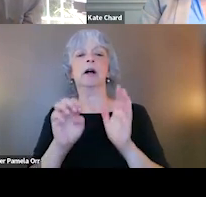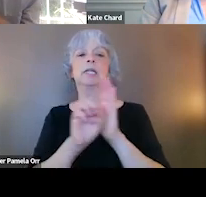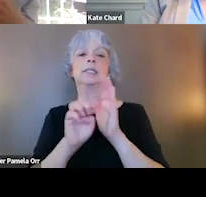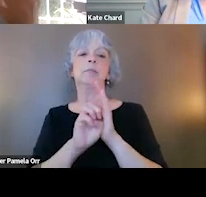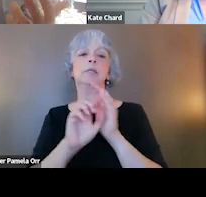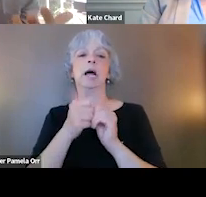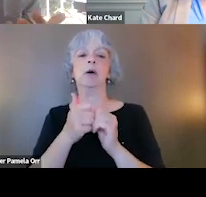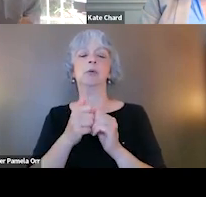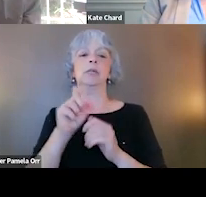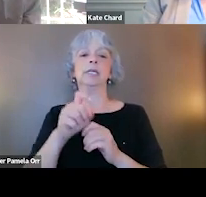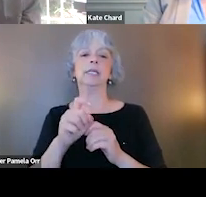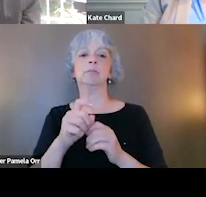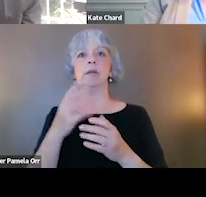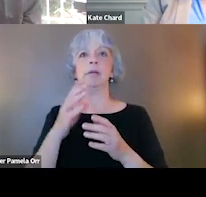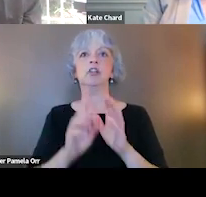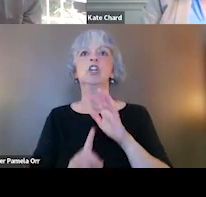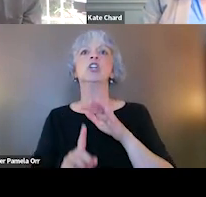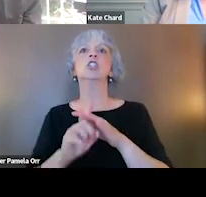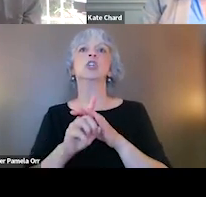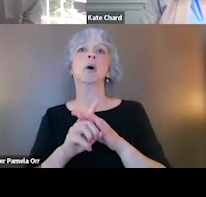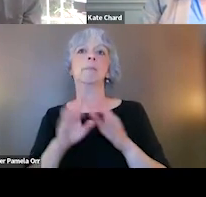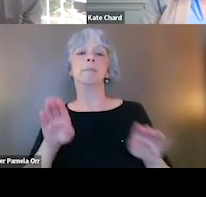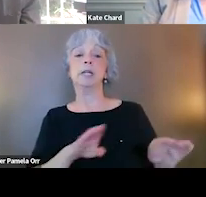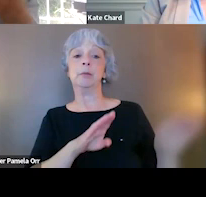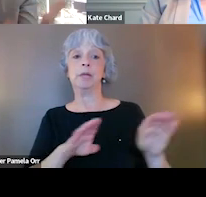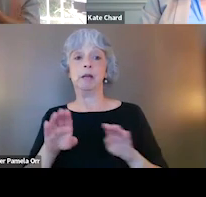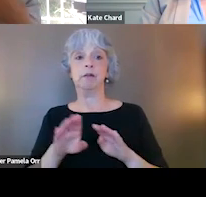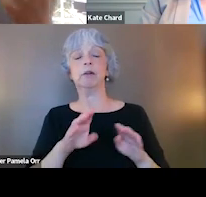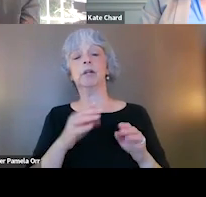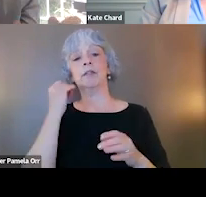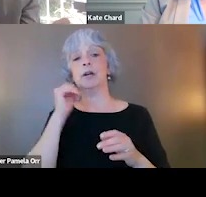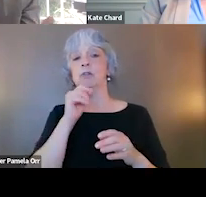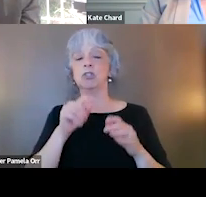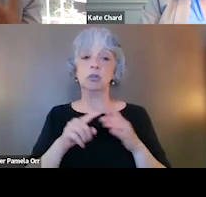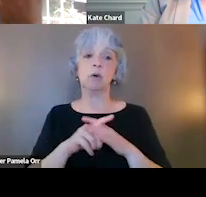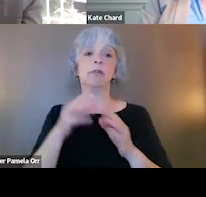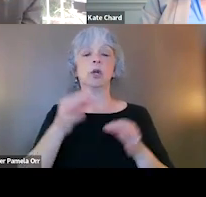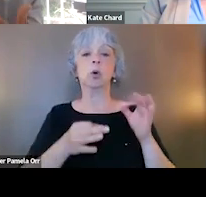might manifest behaviorally for someone who's going through the court process or maybe their behavior in the community prior to coming to court,